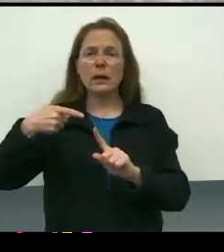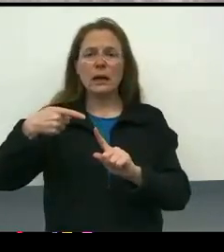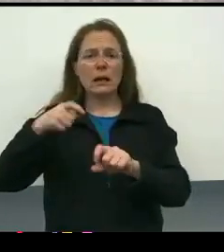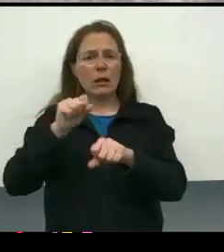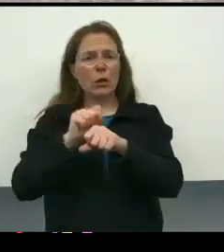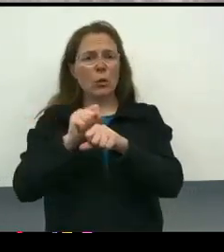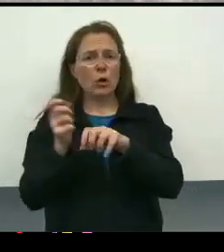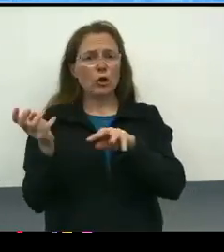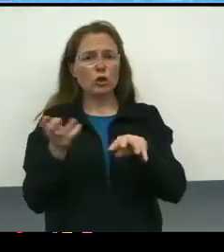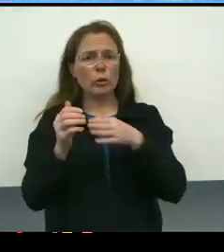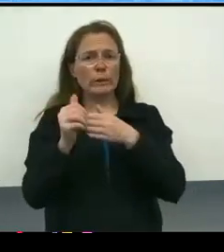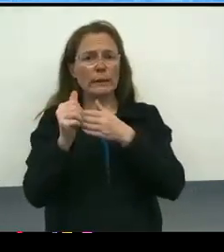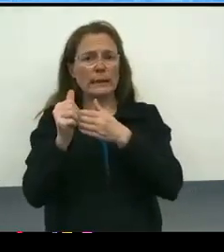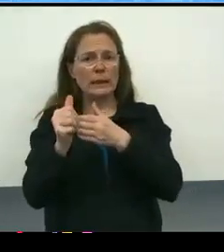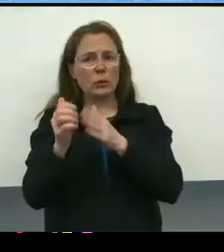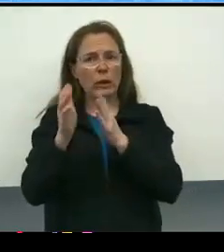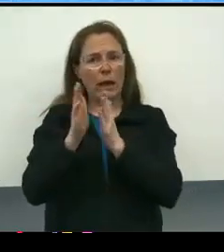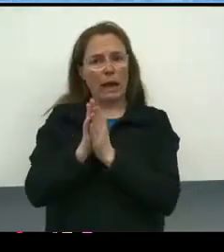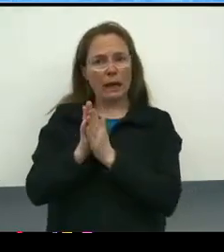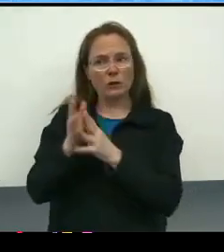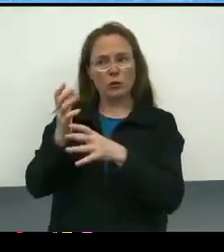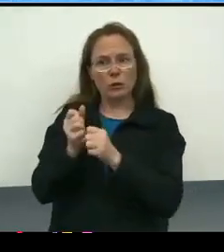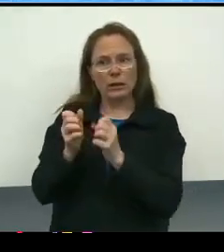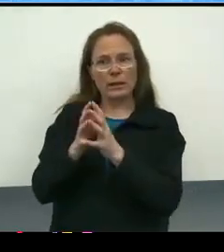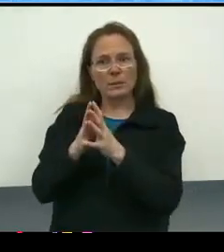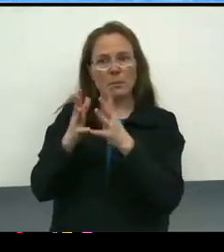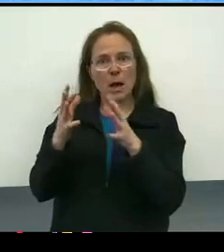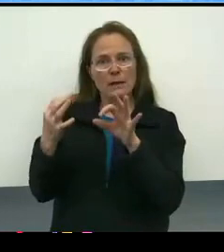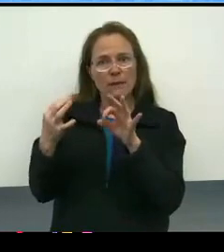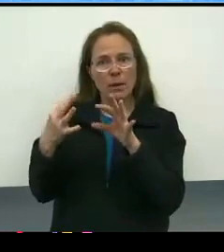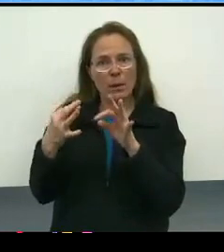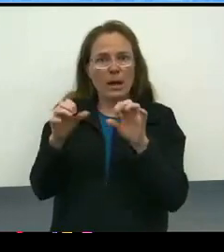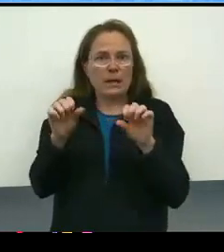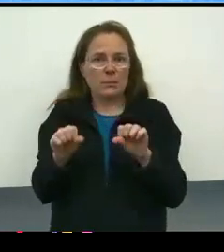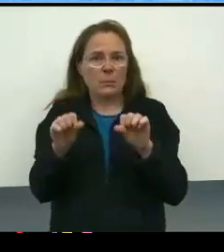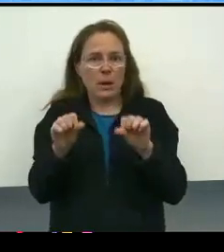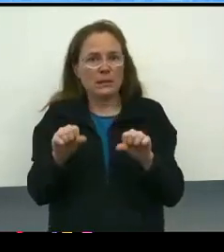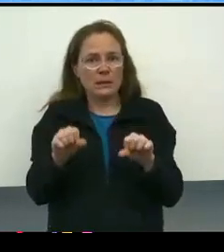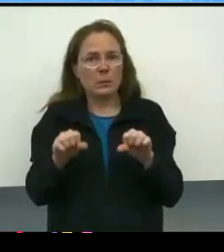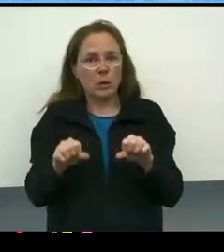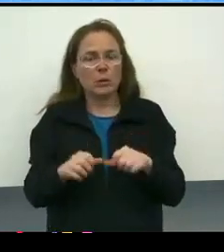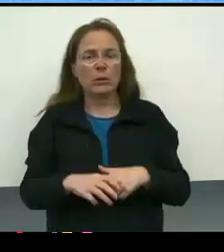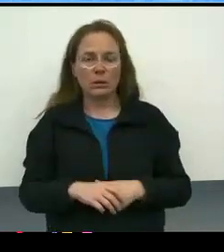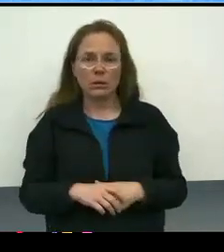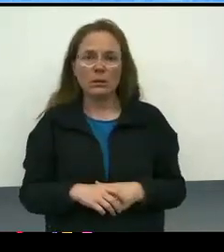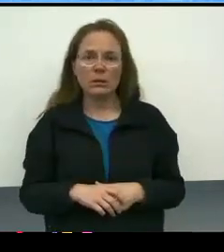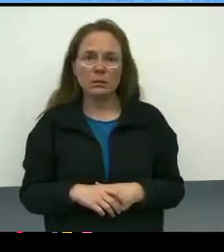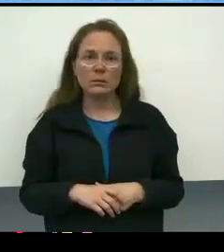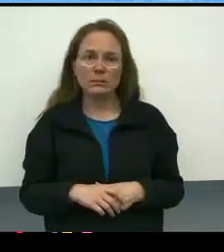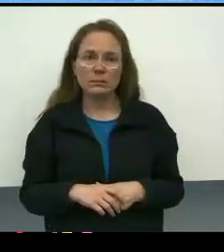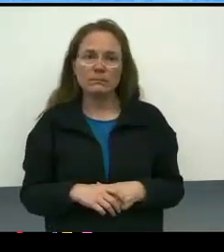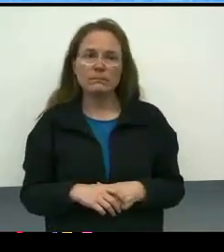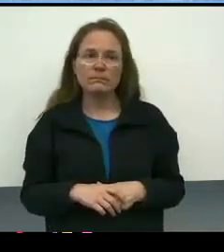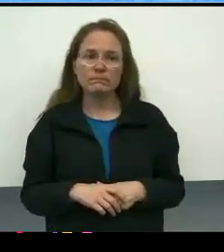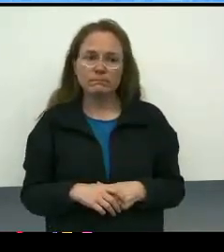to get as much input and to involve as many people as is appropriate in each of their work stream development.